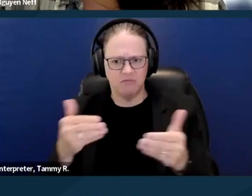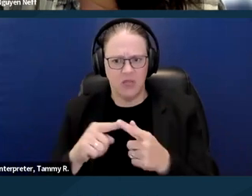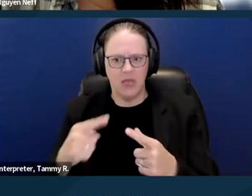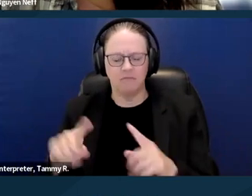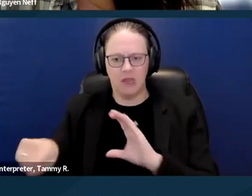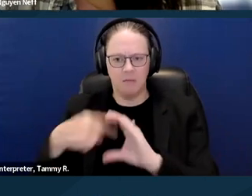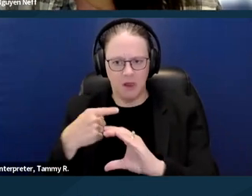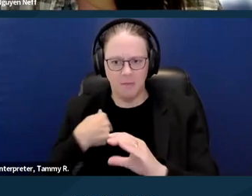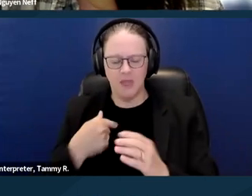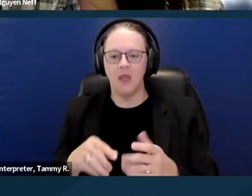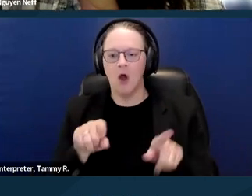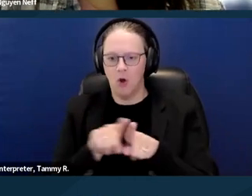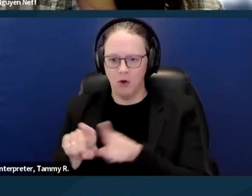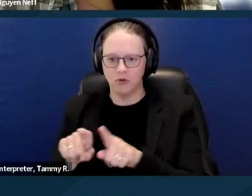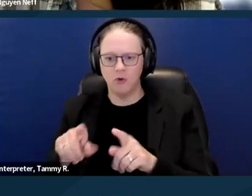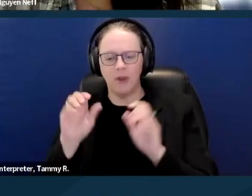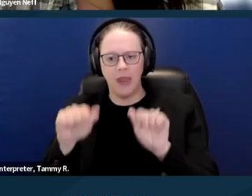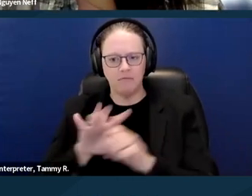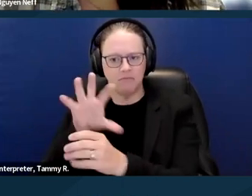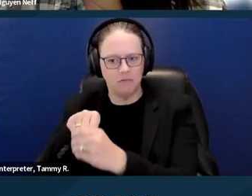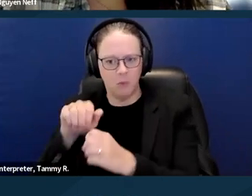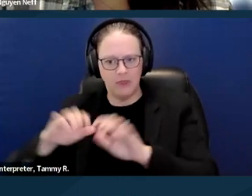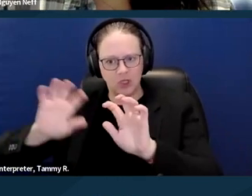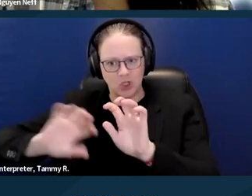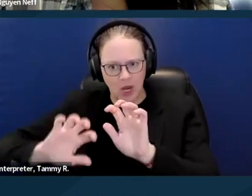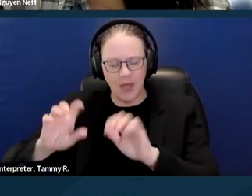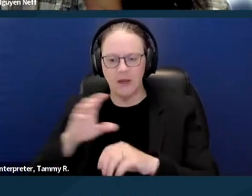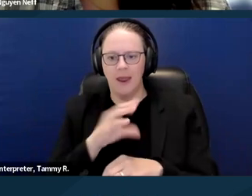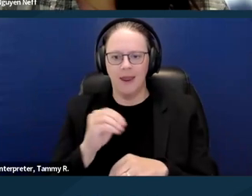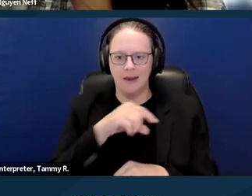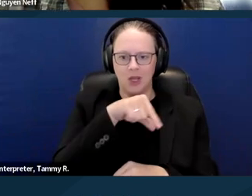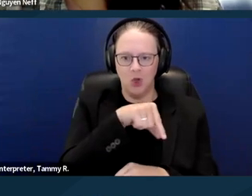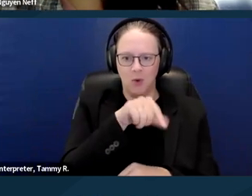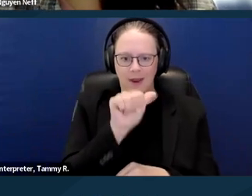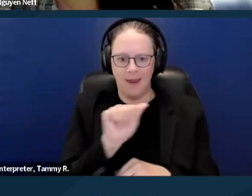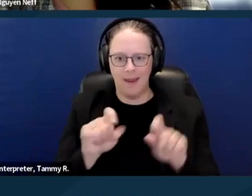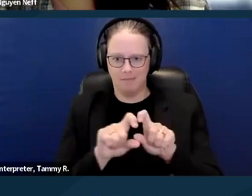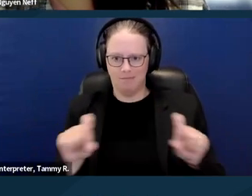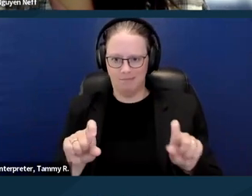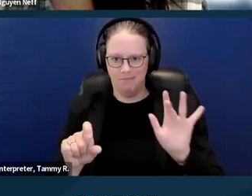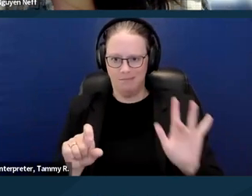or the Q and A if someone has a question and someone else knows the answer to it, feel free to answer that question.